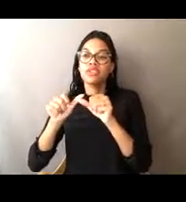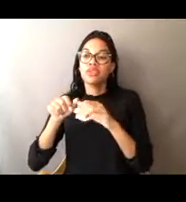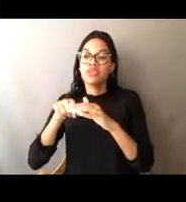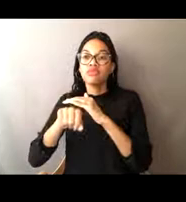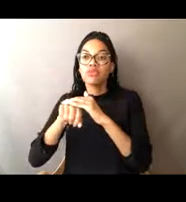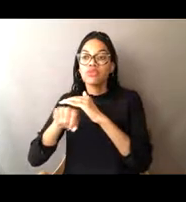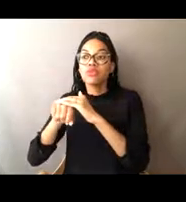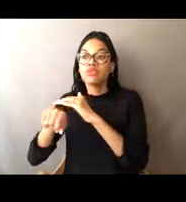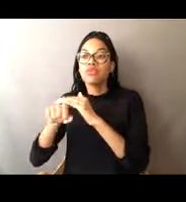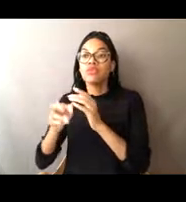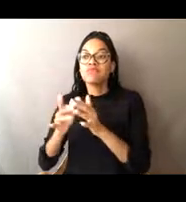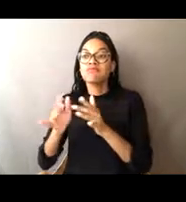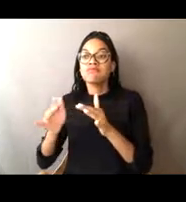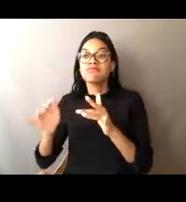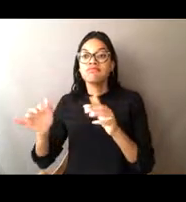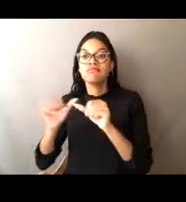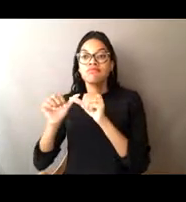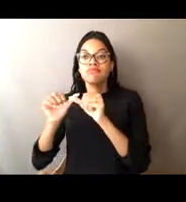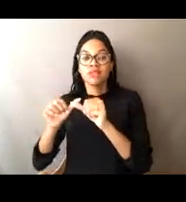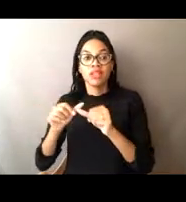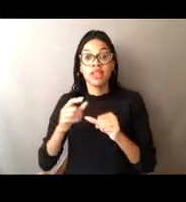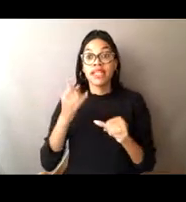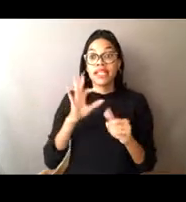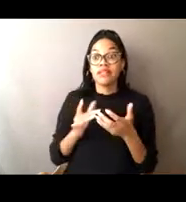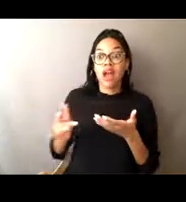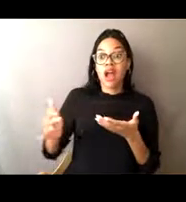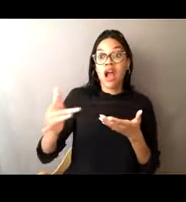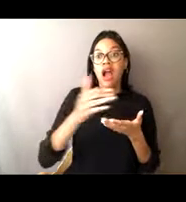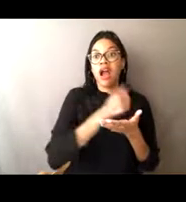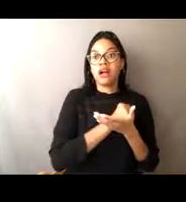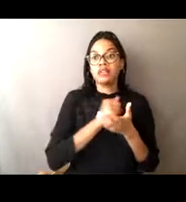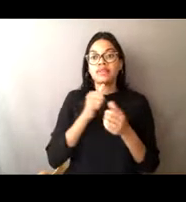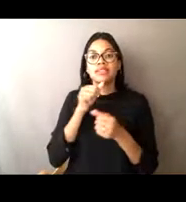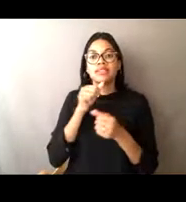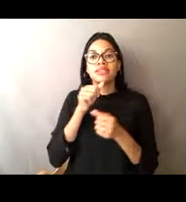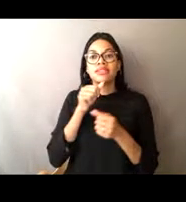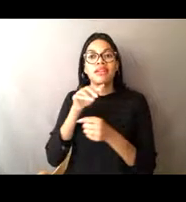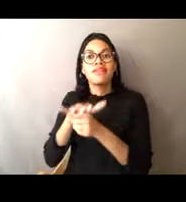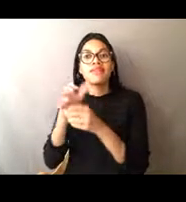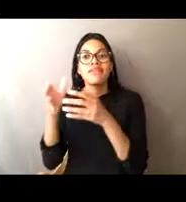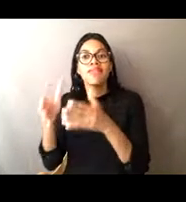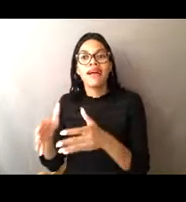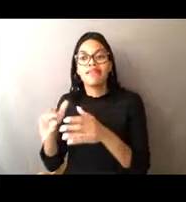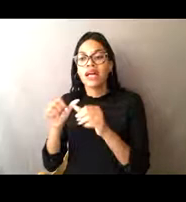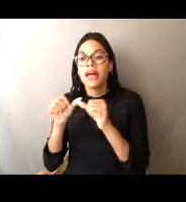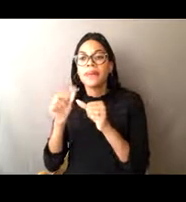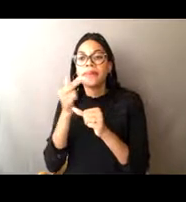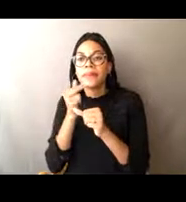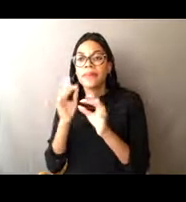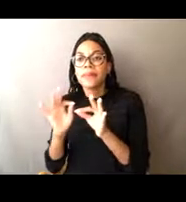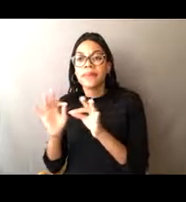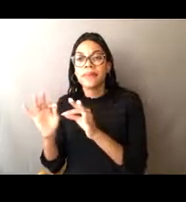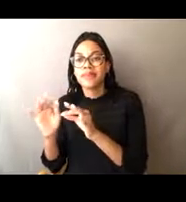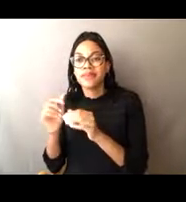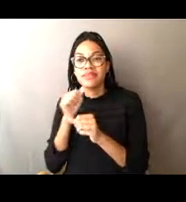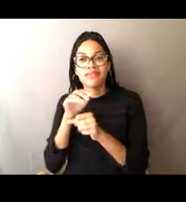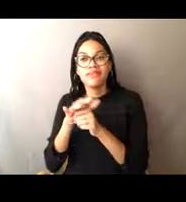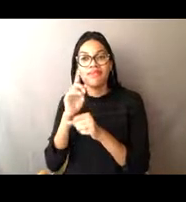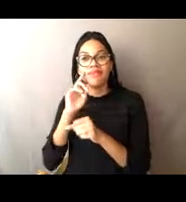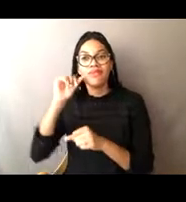So ultimately, it's all about you and future generations. So the fishermen of today can fish with an eye